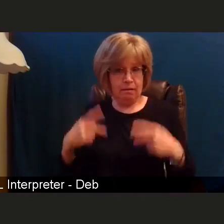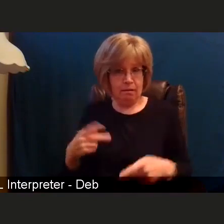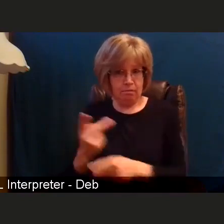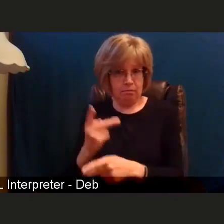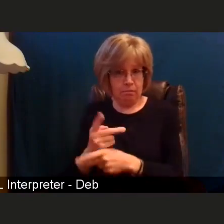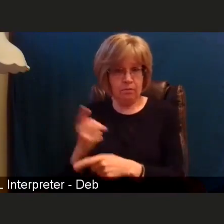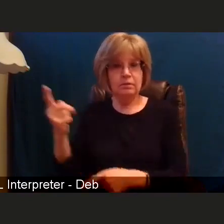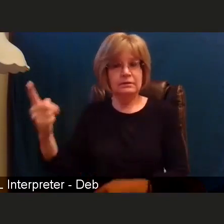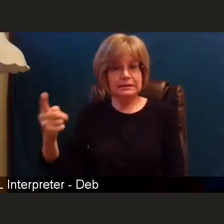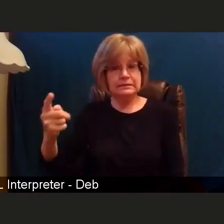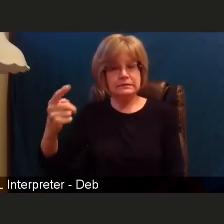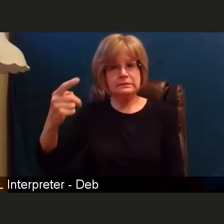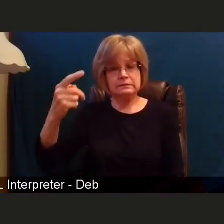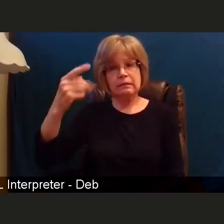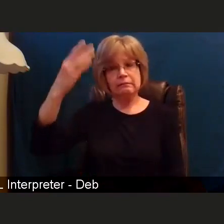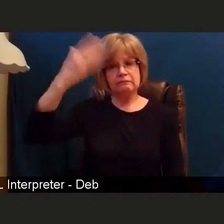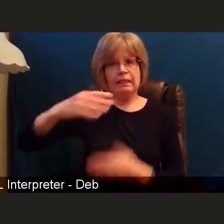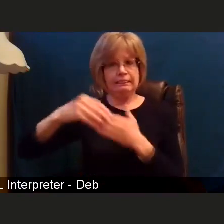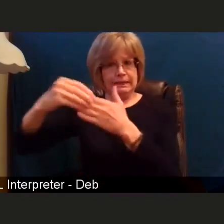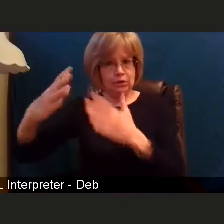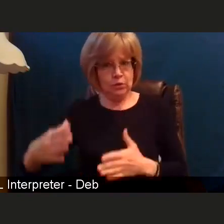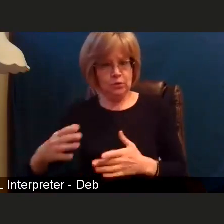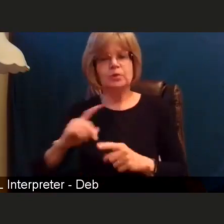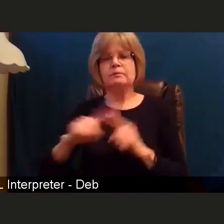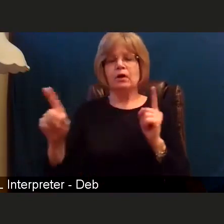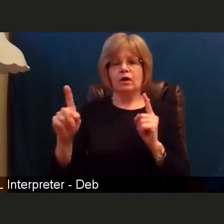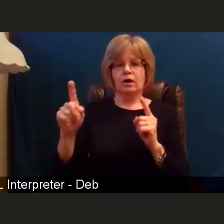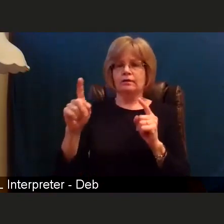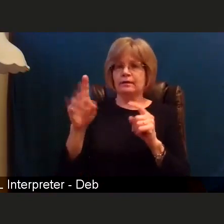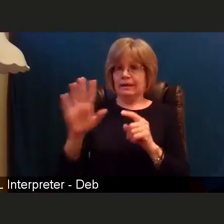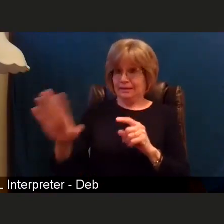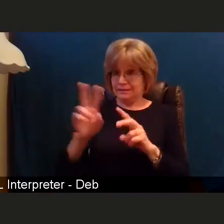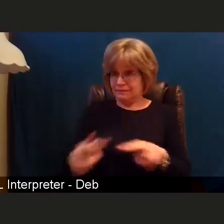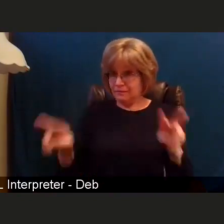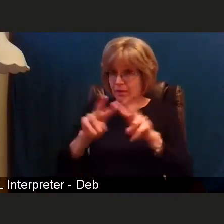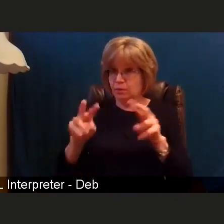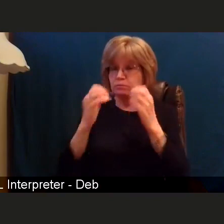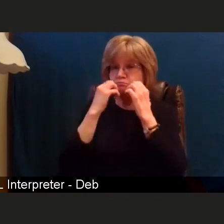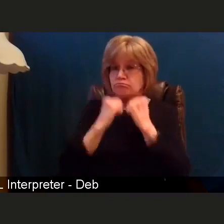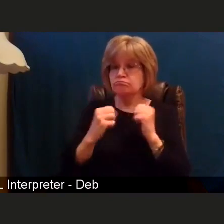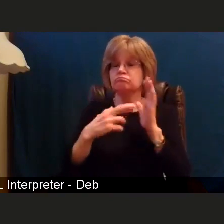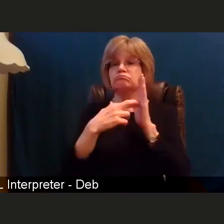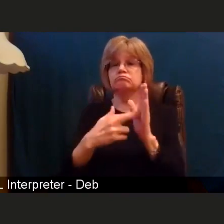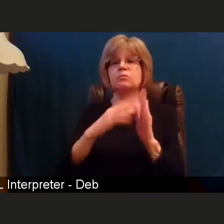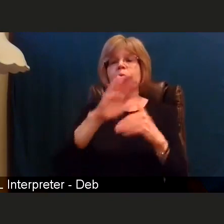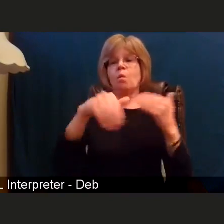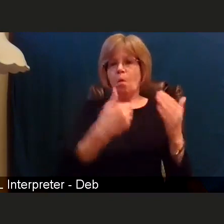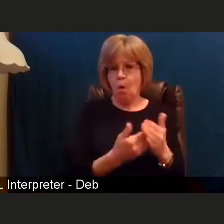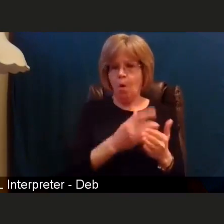but the values that he represents are the values that all of our healthcare workers have